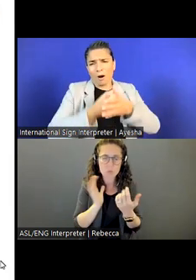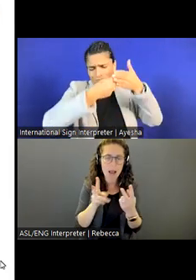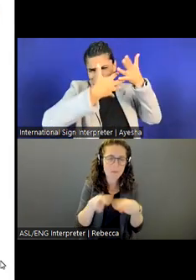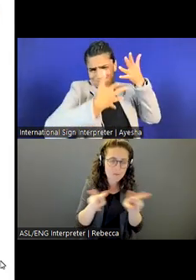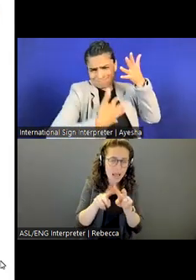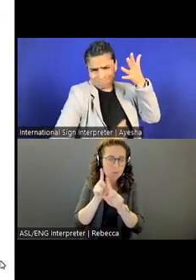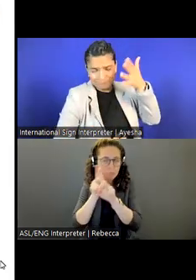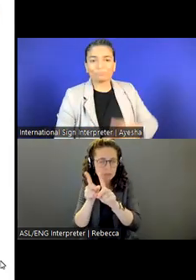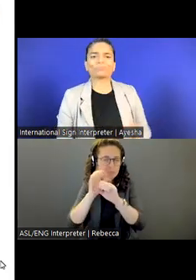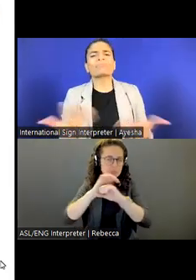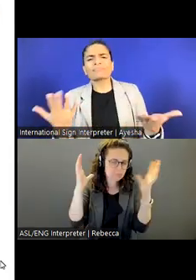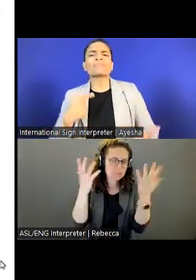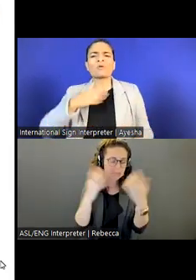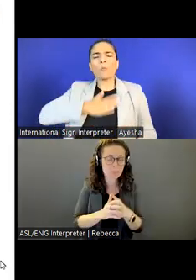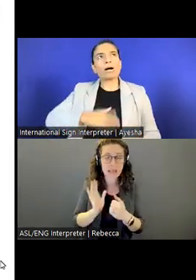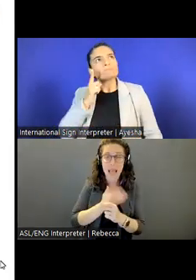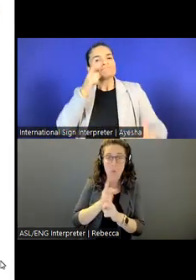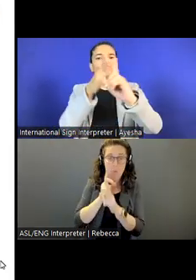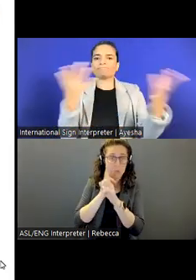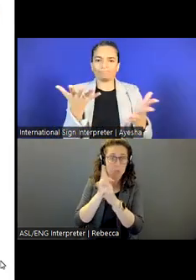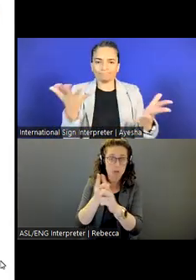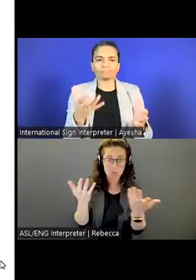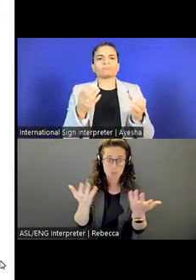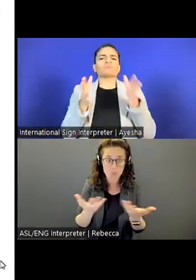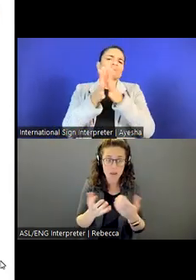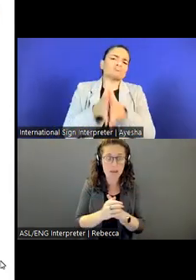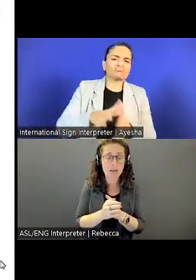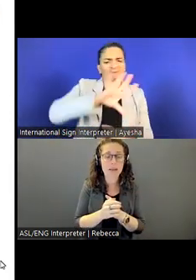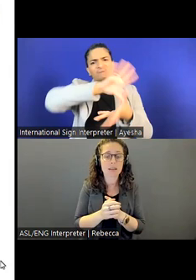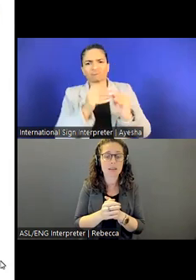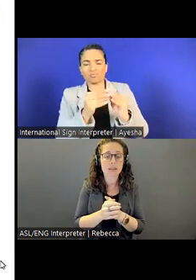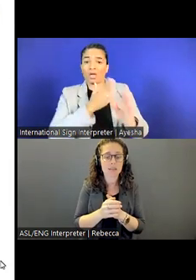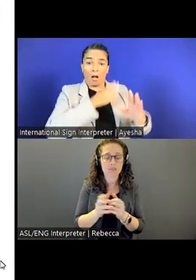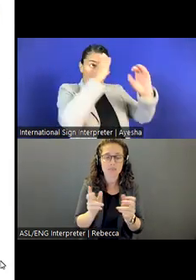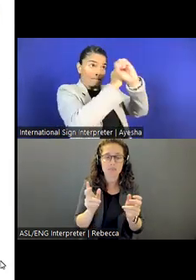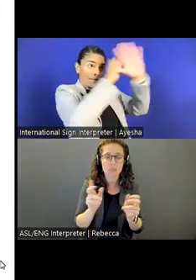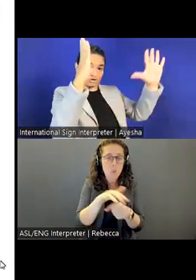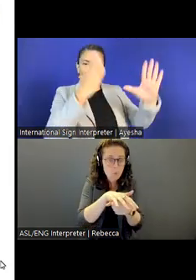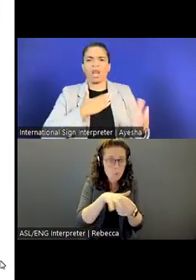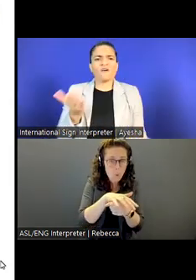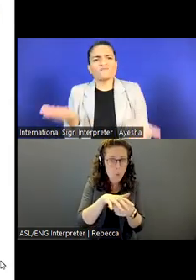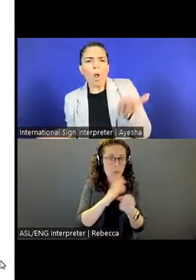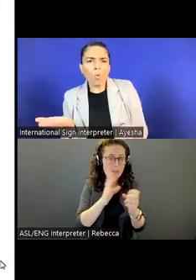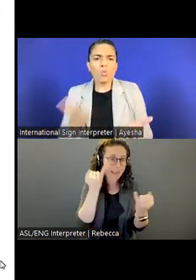well. Our mission as Global Communities, we bring together local ingenuity and global insights